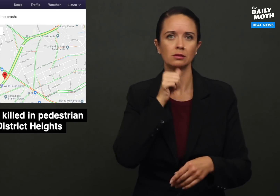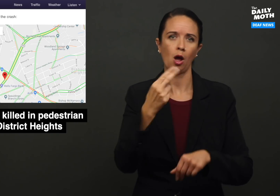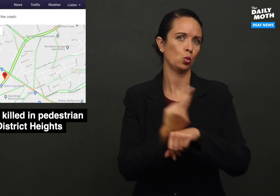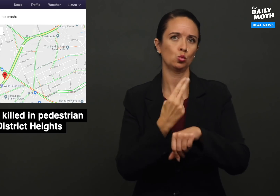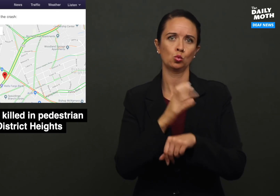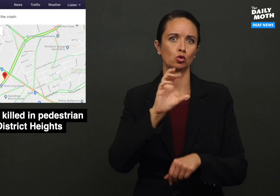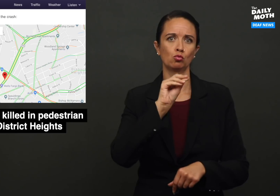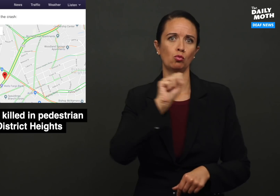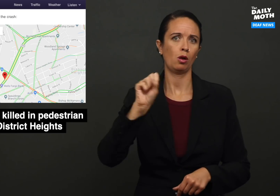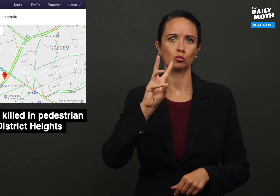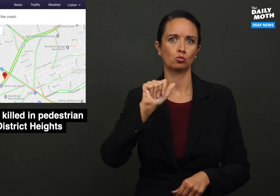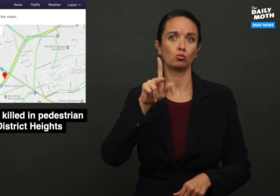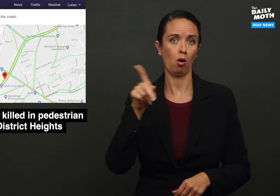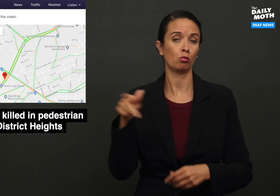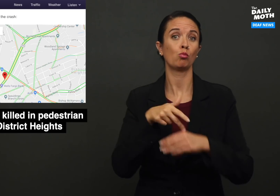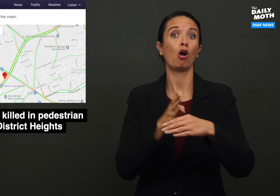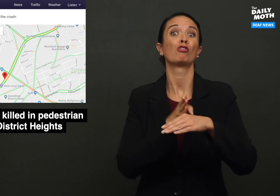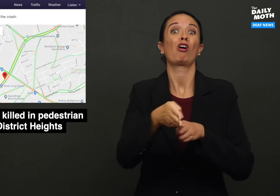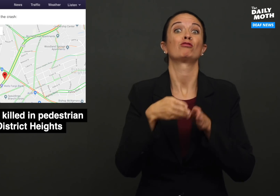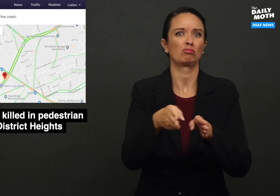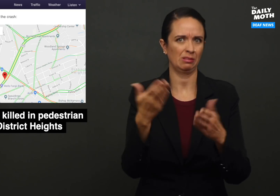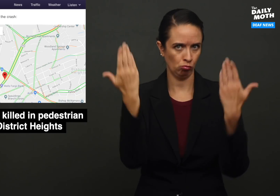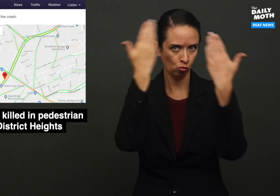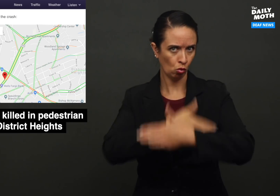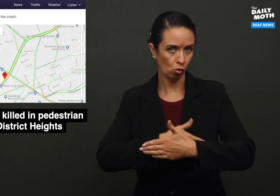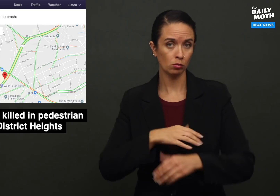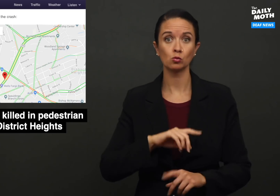not using the crosswalk, in the dark.